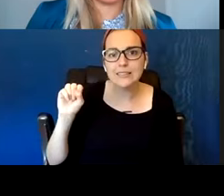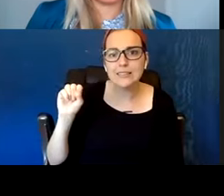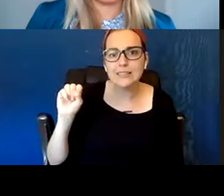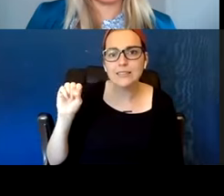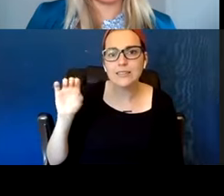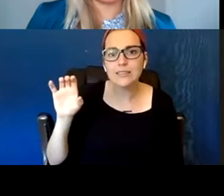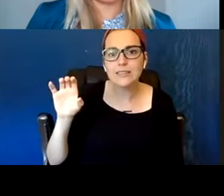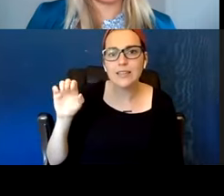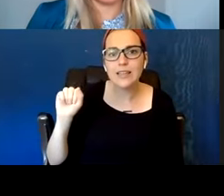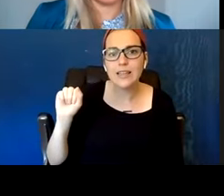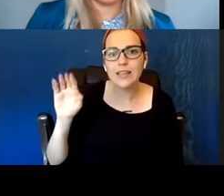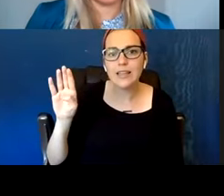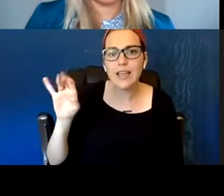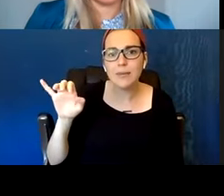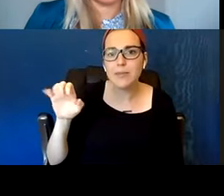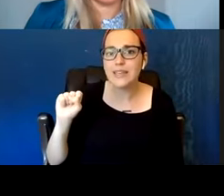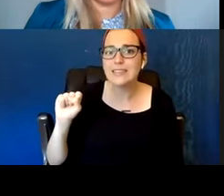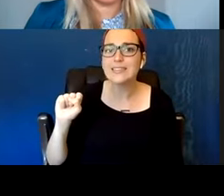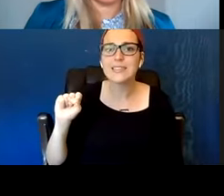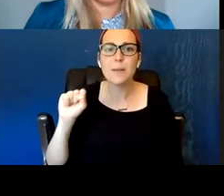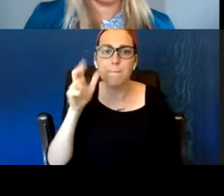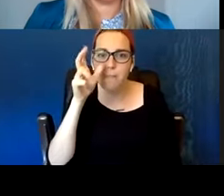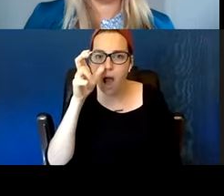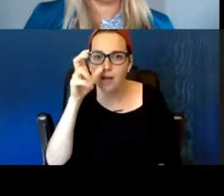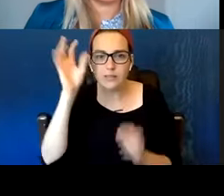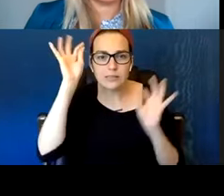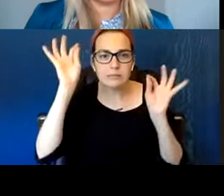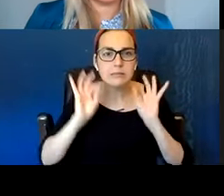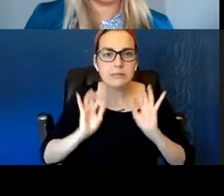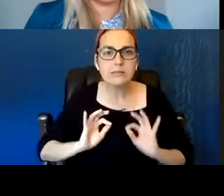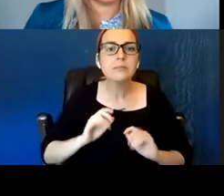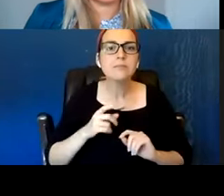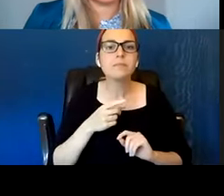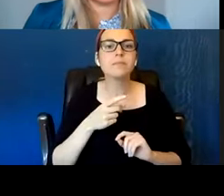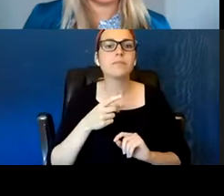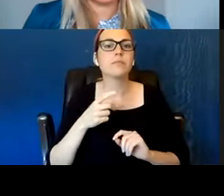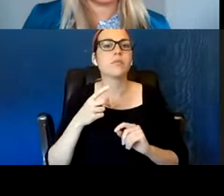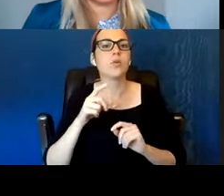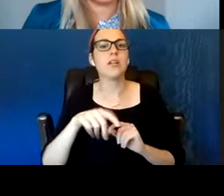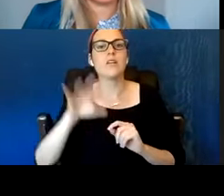And he had a lot right hair and a lot of beard. And I think to me and I think about this